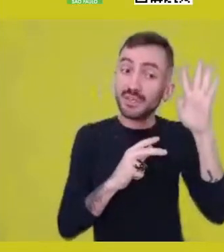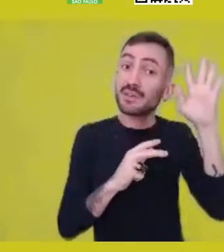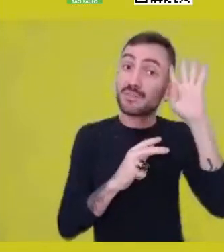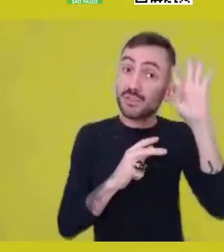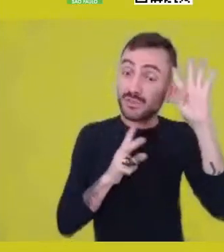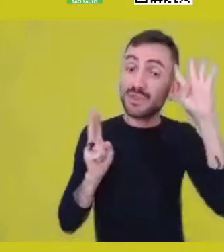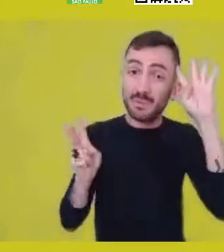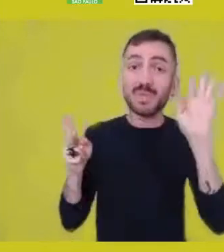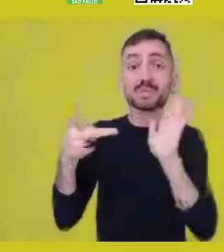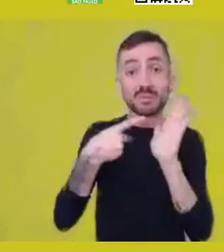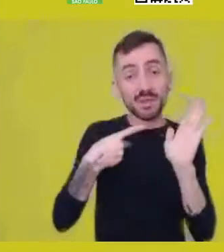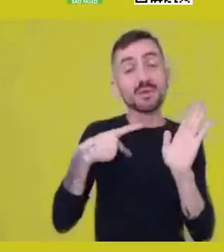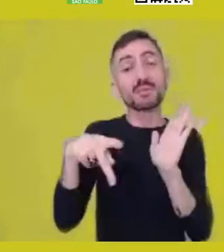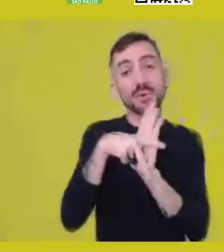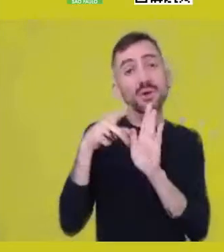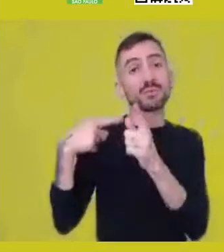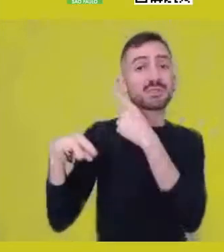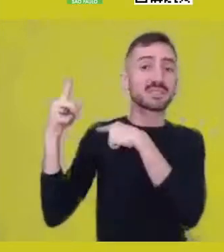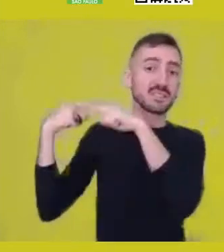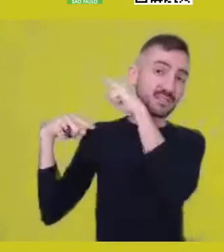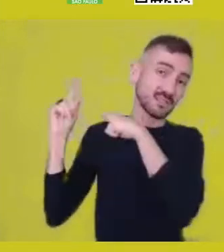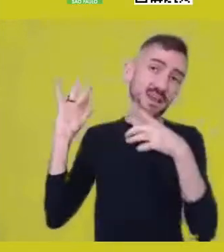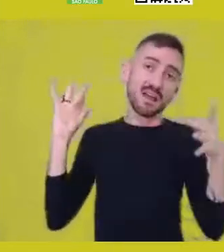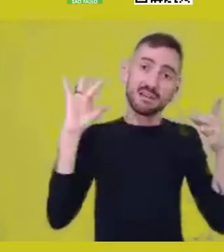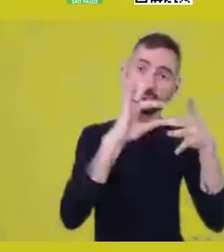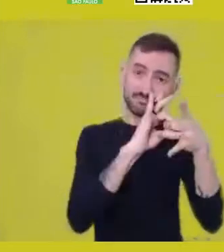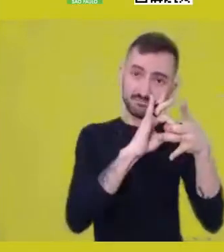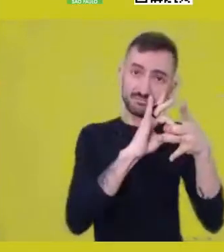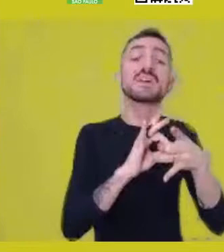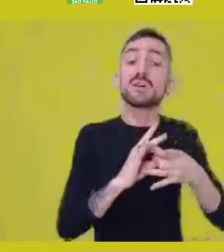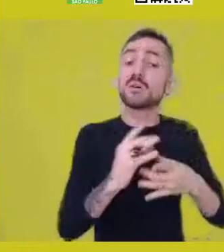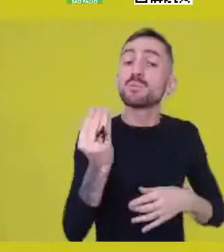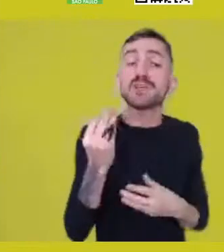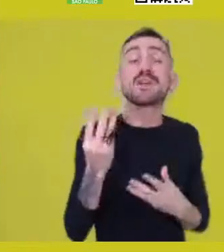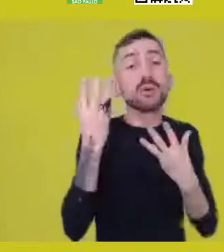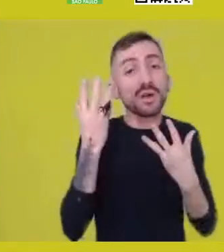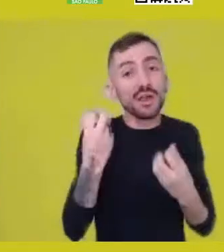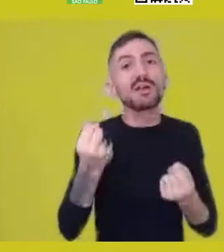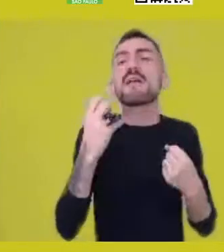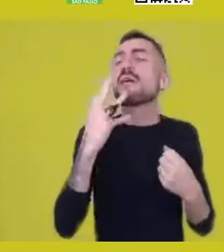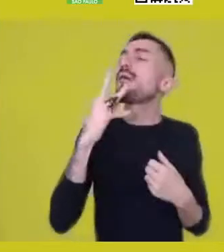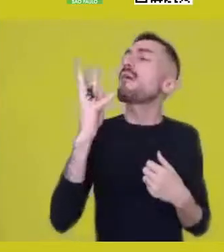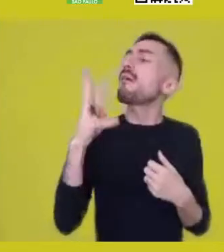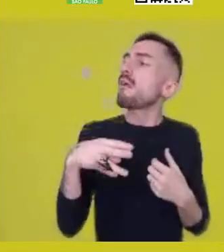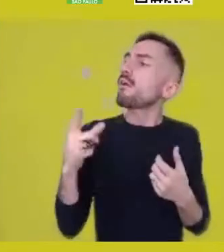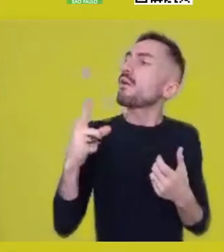a place of recognition of the elements that compose my history.